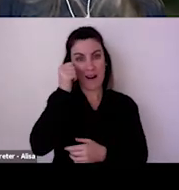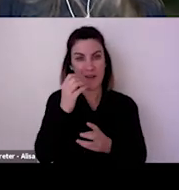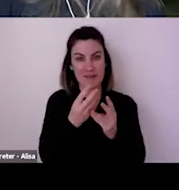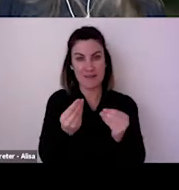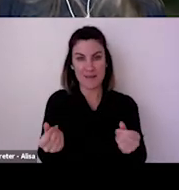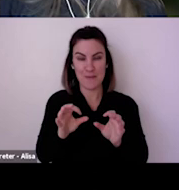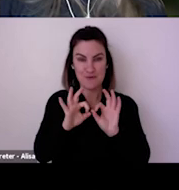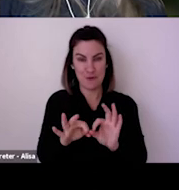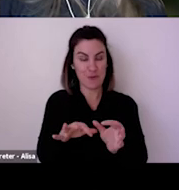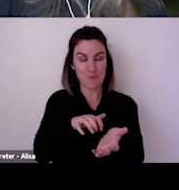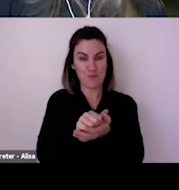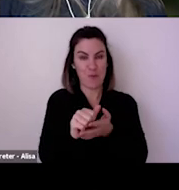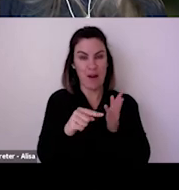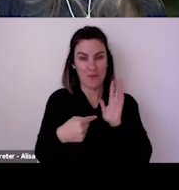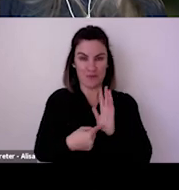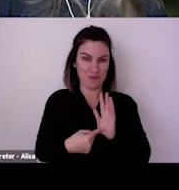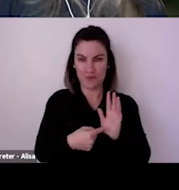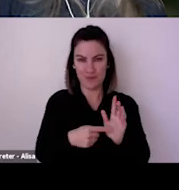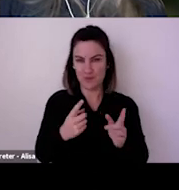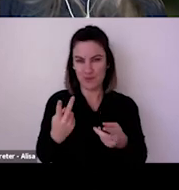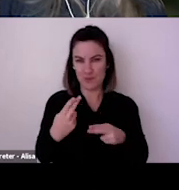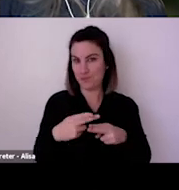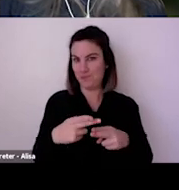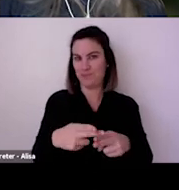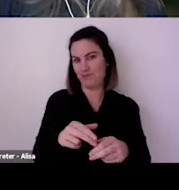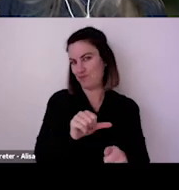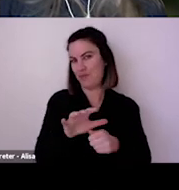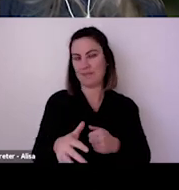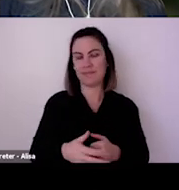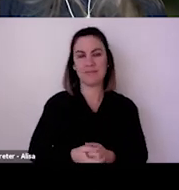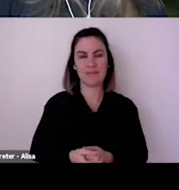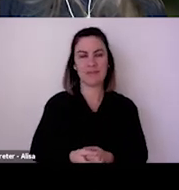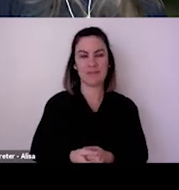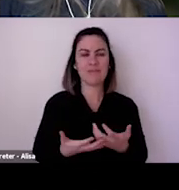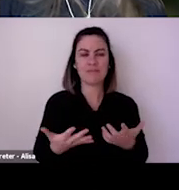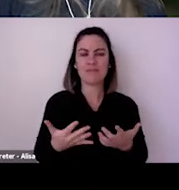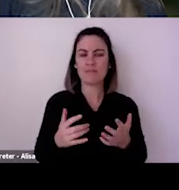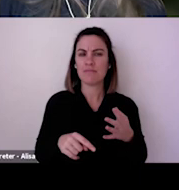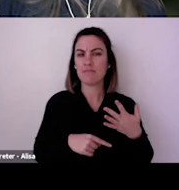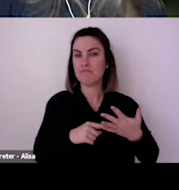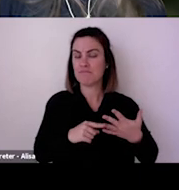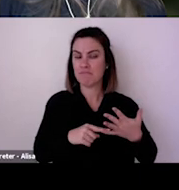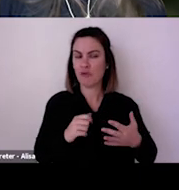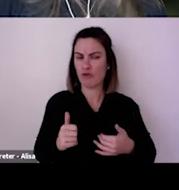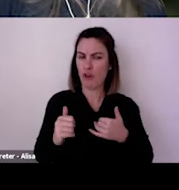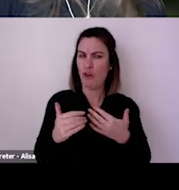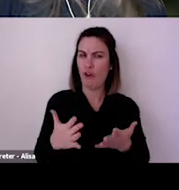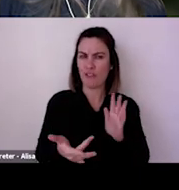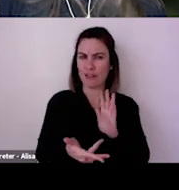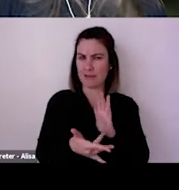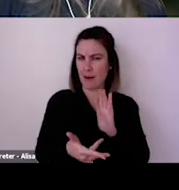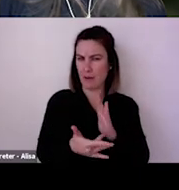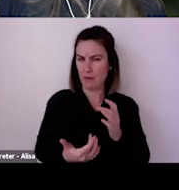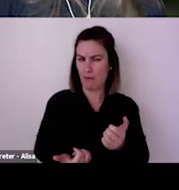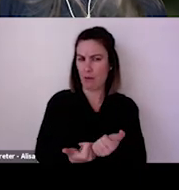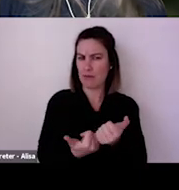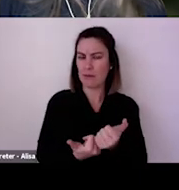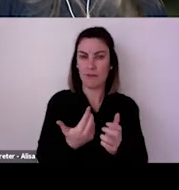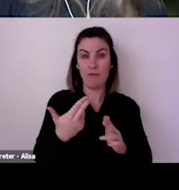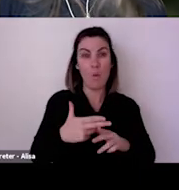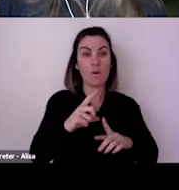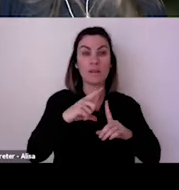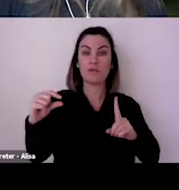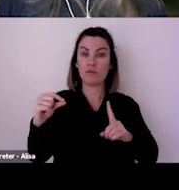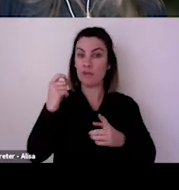we'll be collecting data I believe it's around the 7th to the 11th of July and we'll have